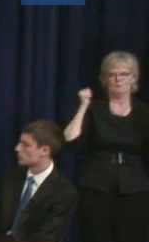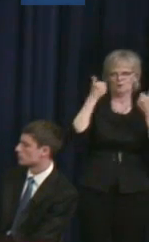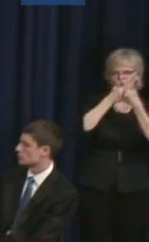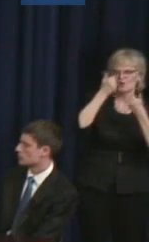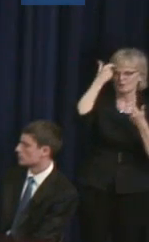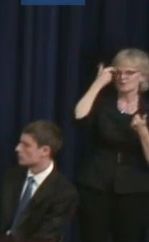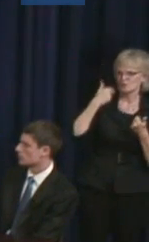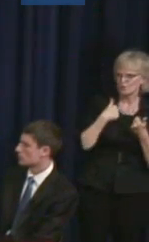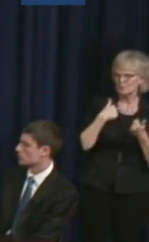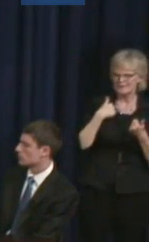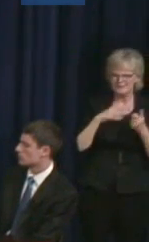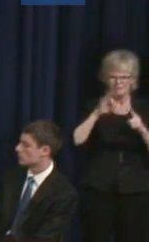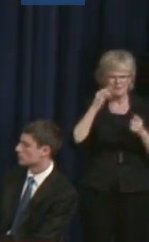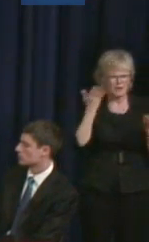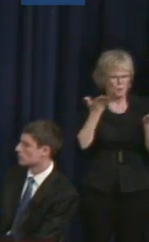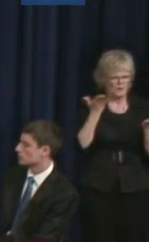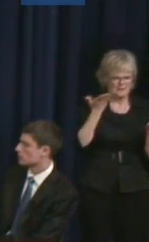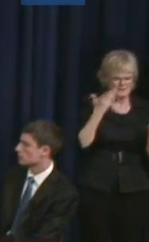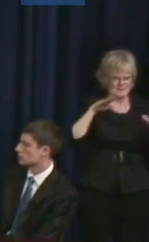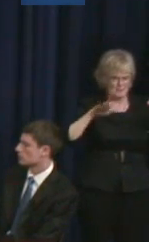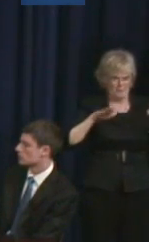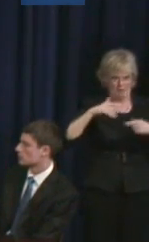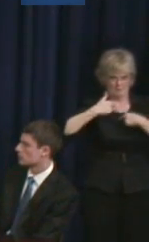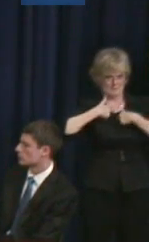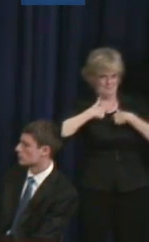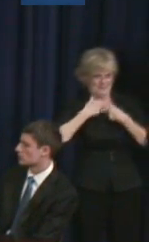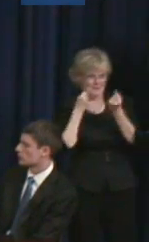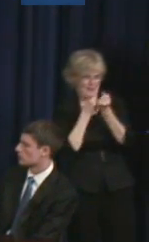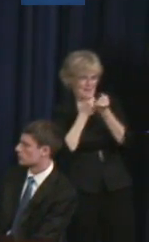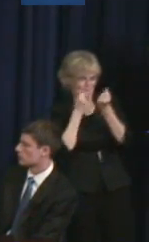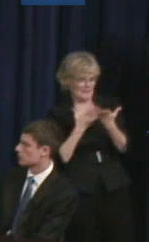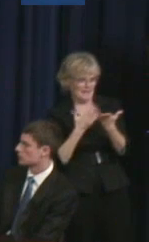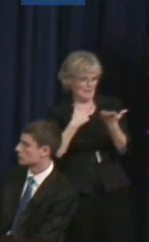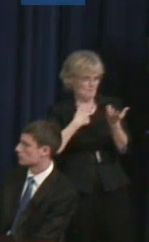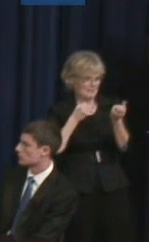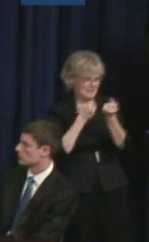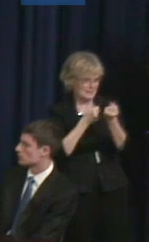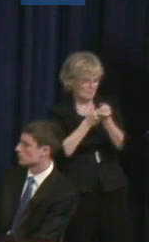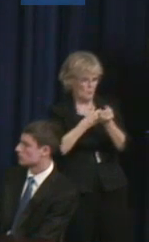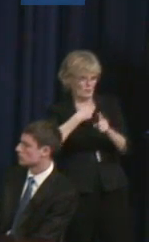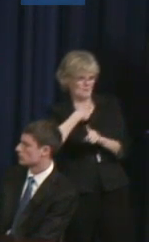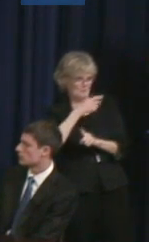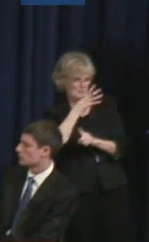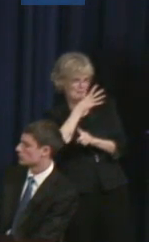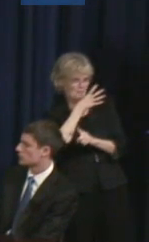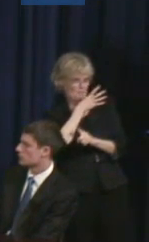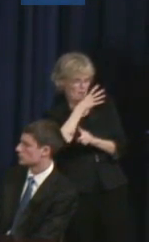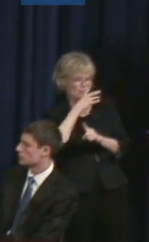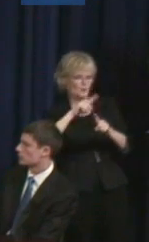to find that balance between being the advocate, being the supporter, being the mother, but not being the